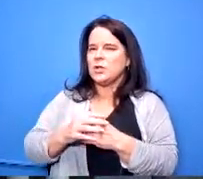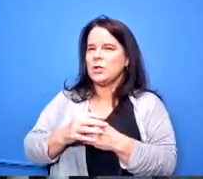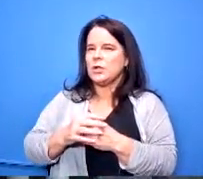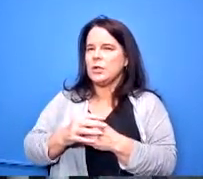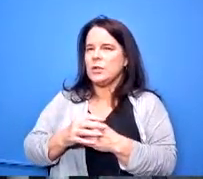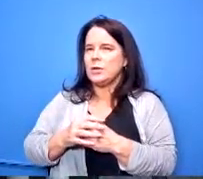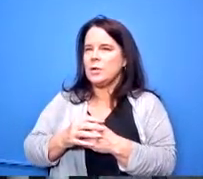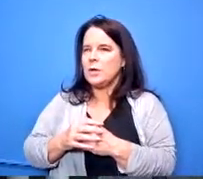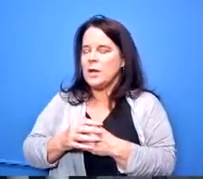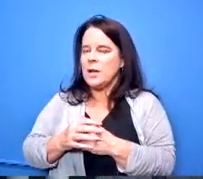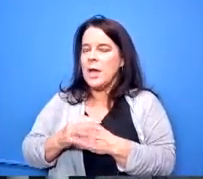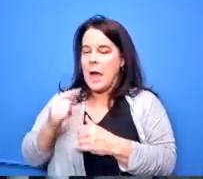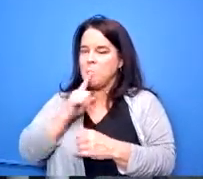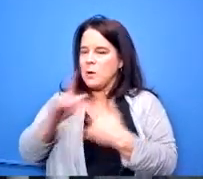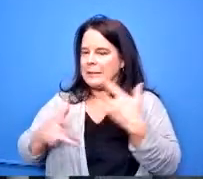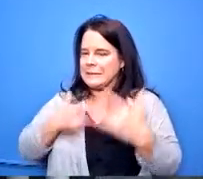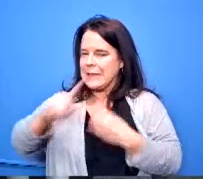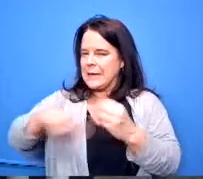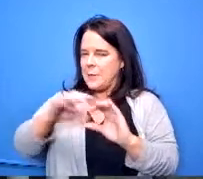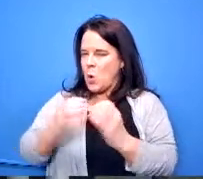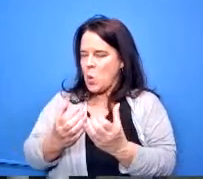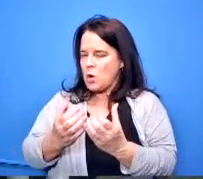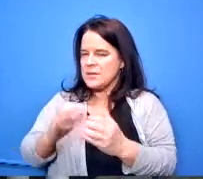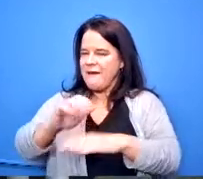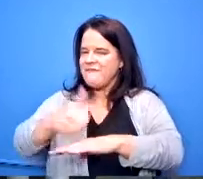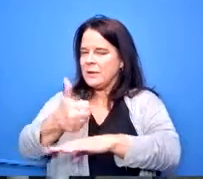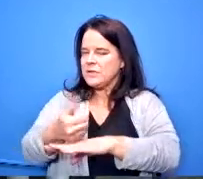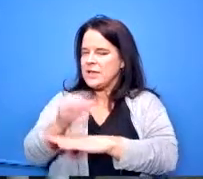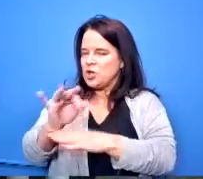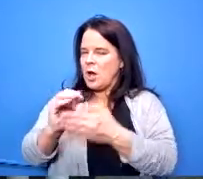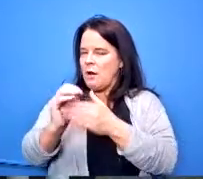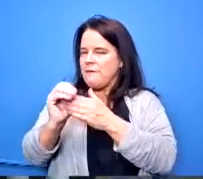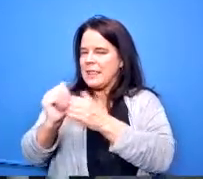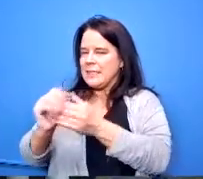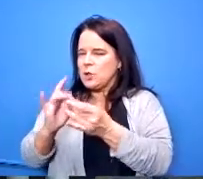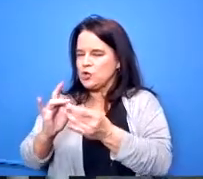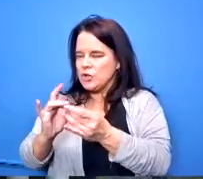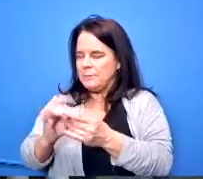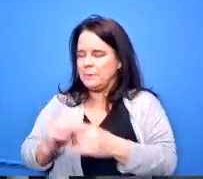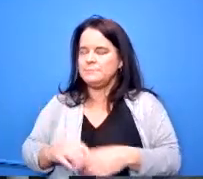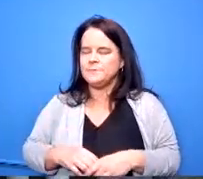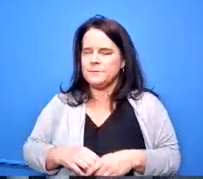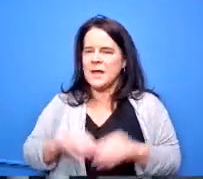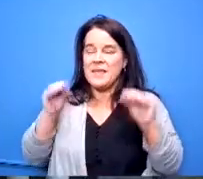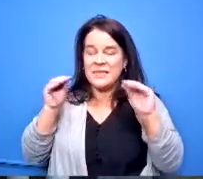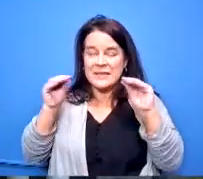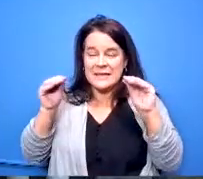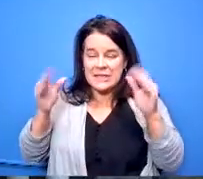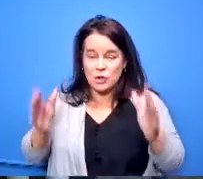of leadership the teachers who can offer the class um are they spread out in all the high